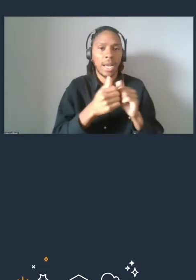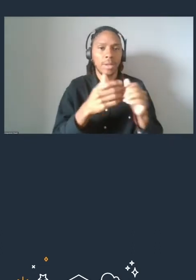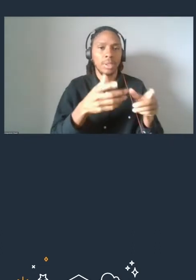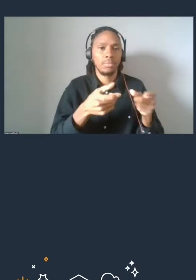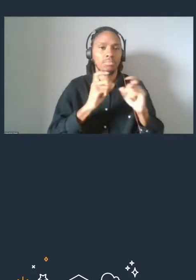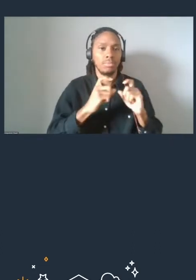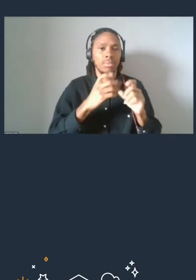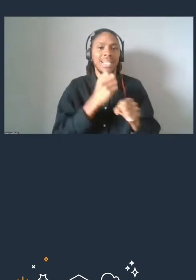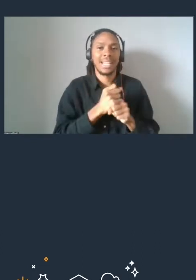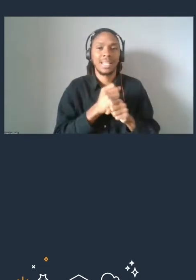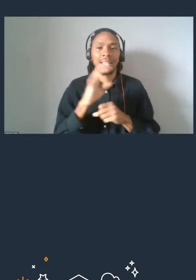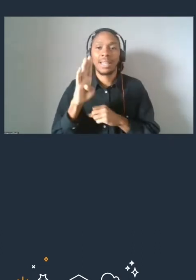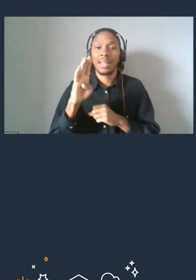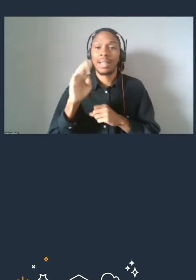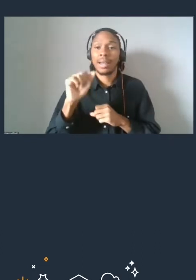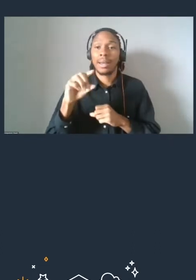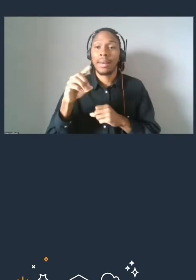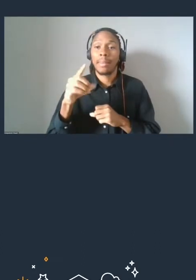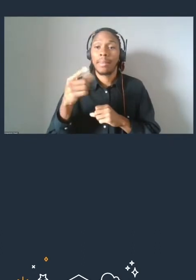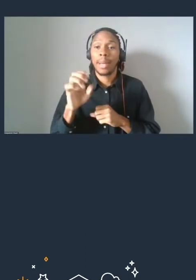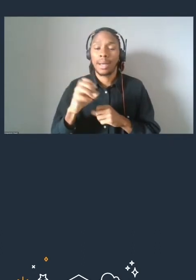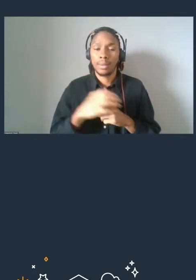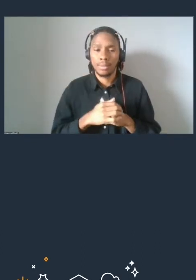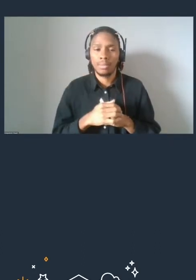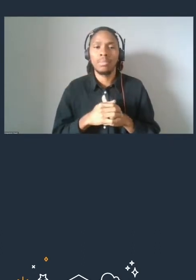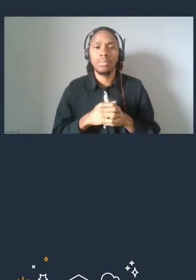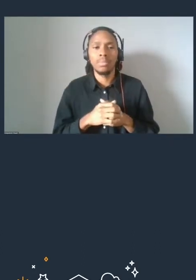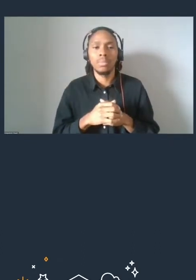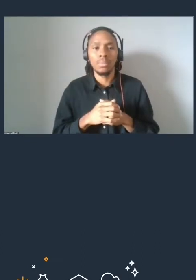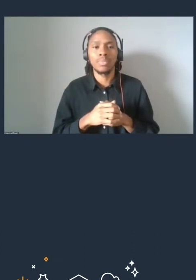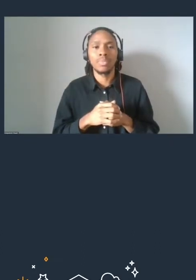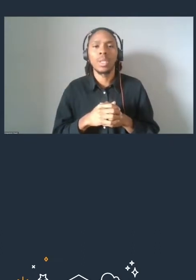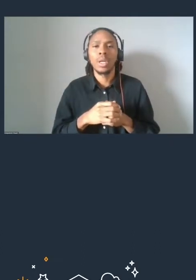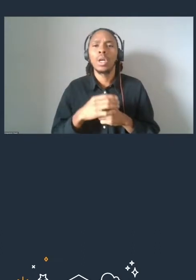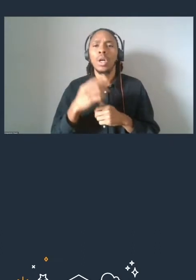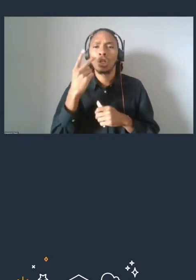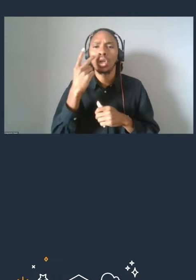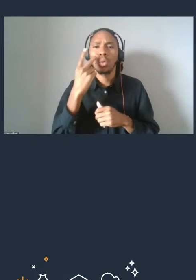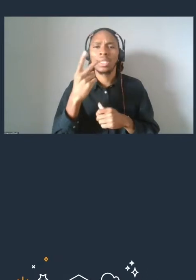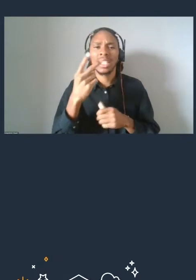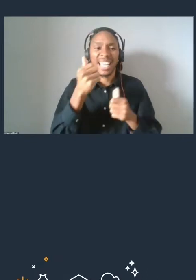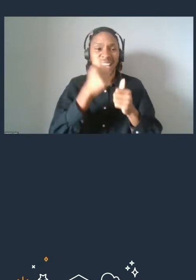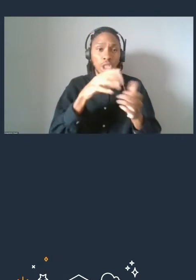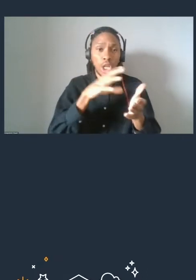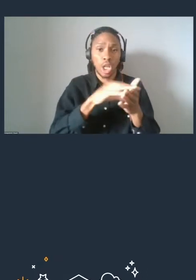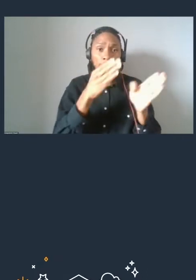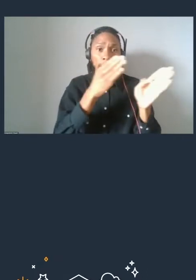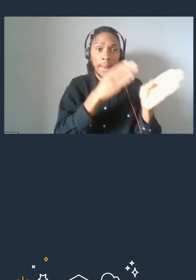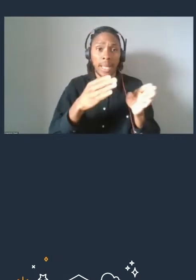So you will notice that there is actually a collection of subtopics within each learning plan and some of these subtopics will actually be common